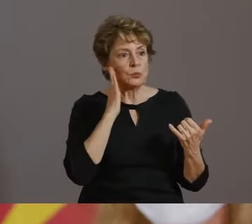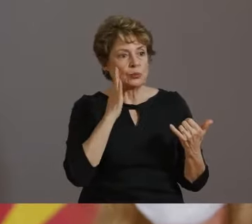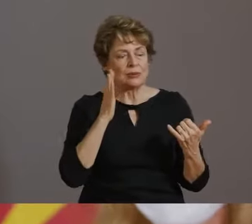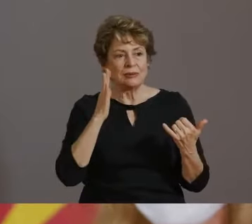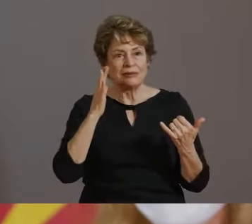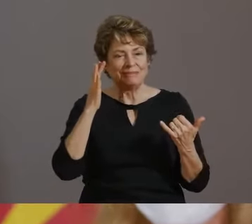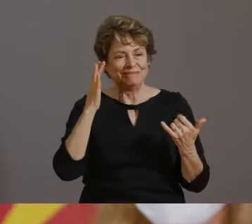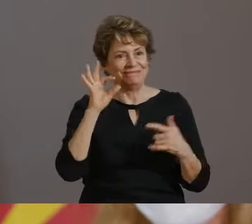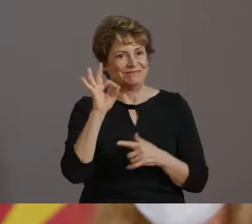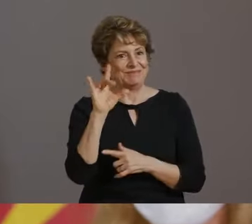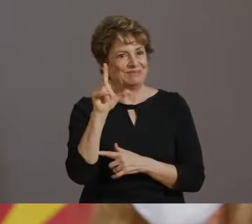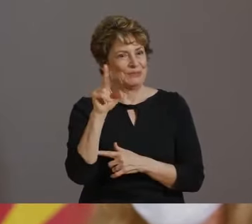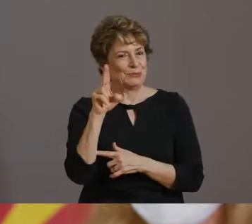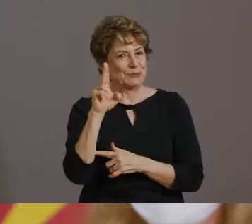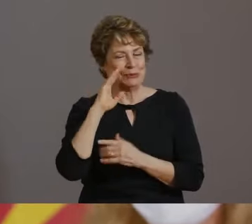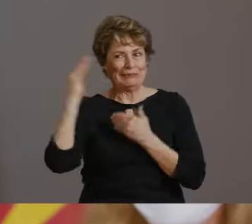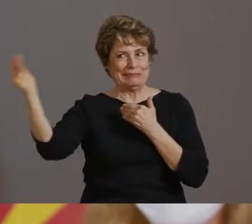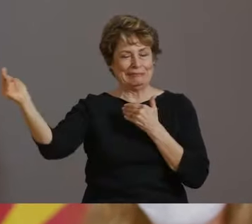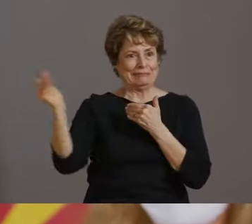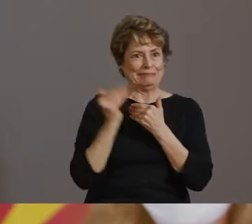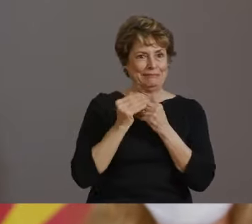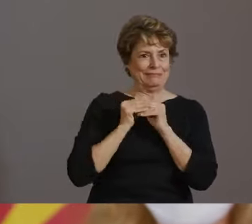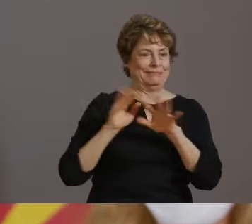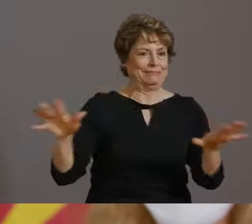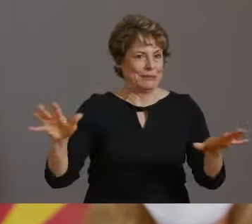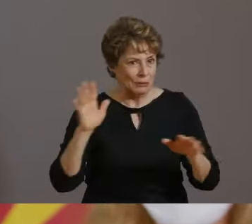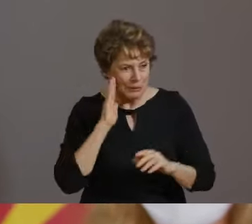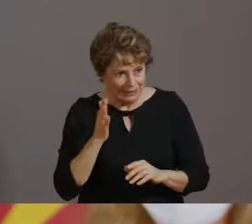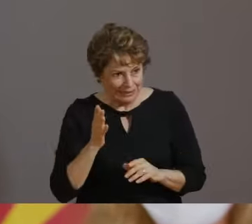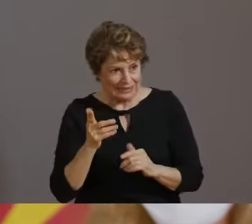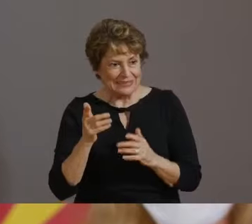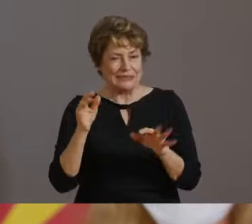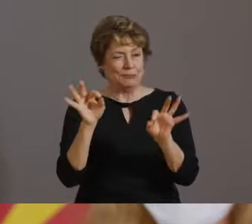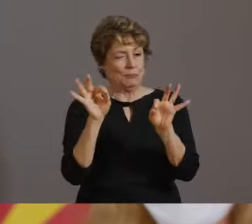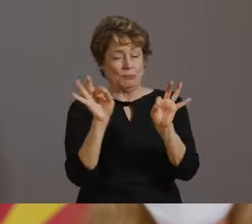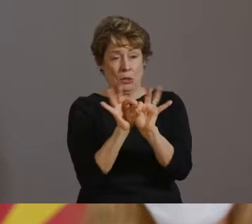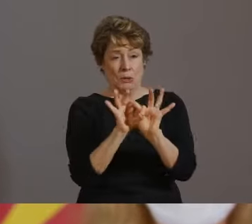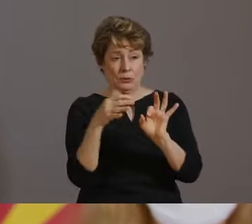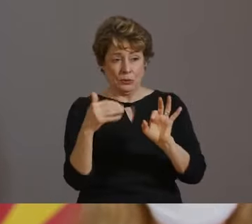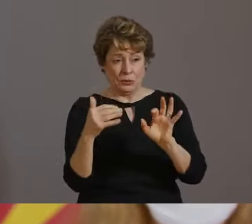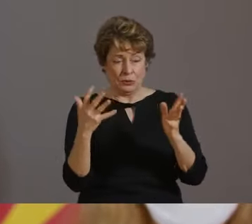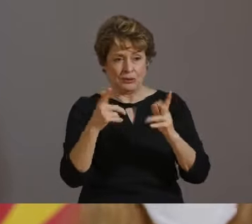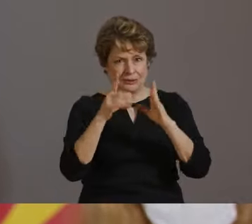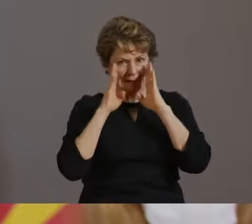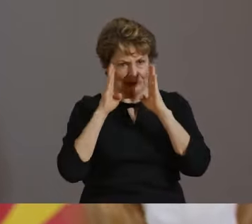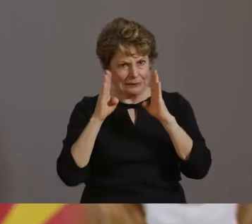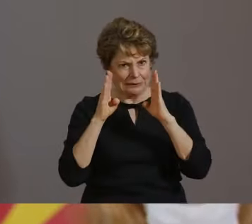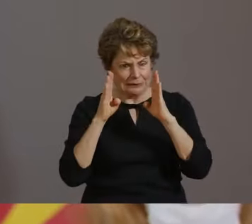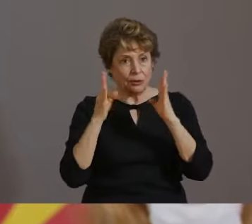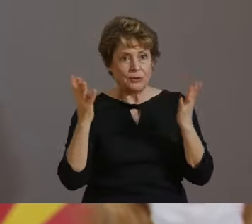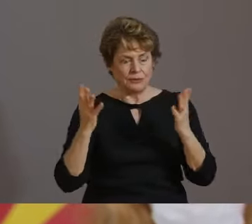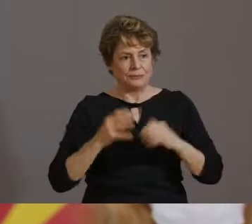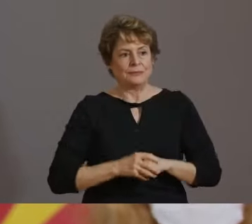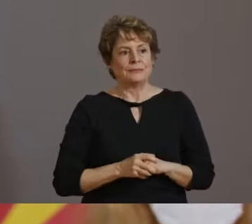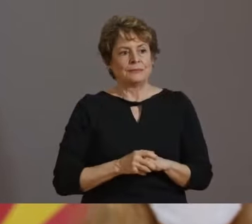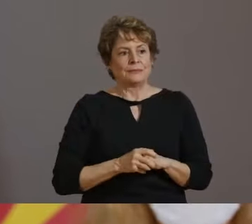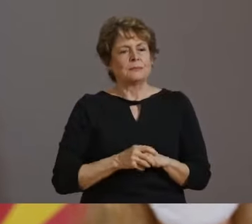WE HAVE ALWAYS TAKEN THE FLU SERIOUSLY, BUT THE OVERLAP WITH COVID-19 THIS YEAR PRESENTS